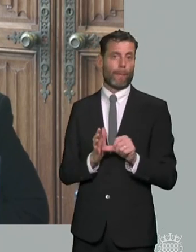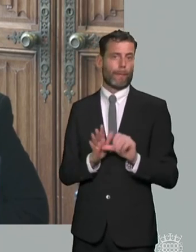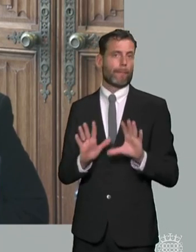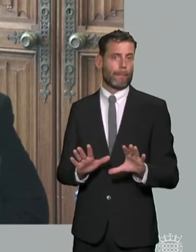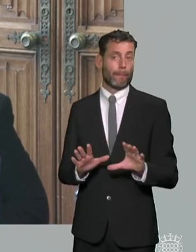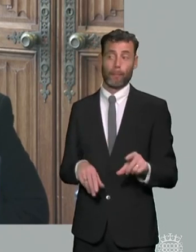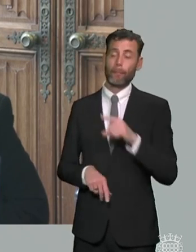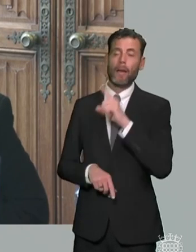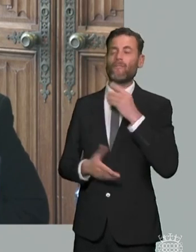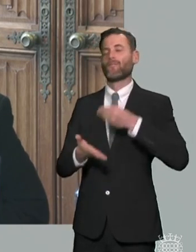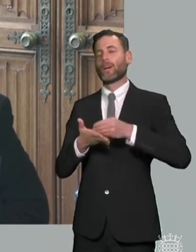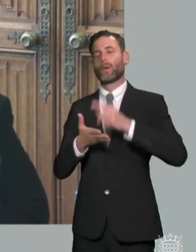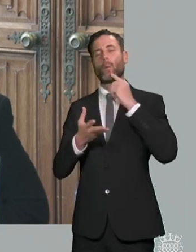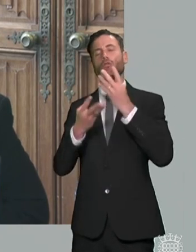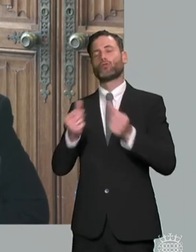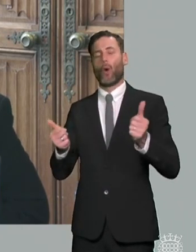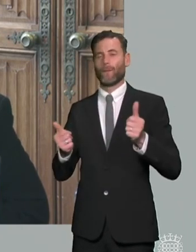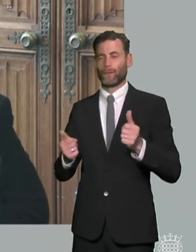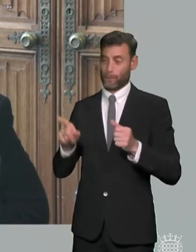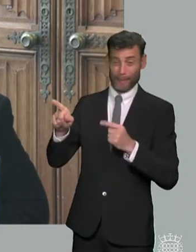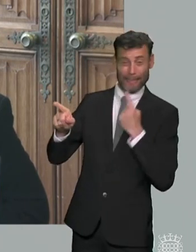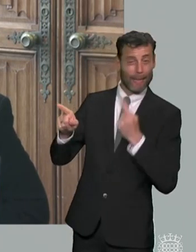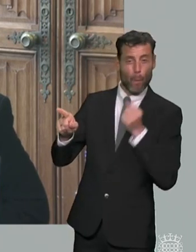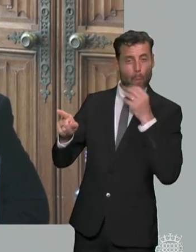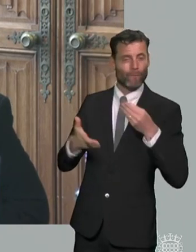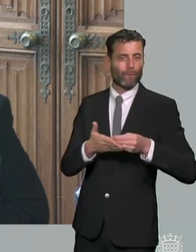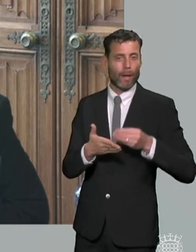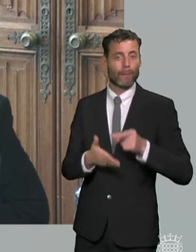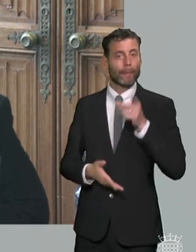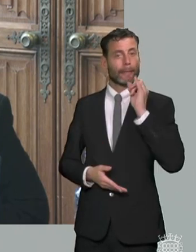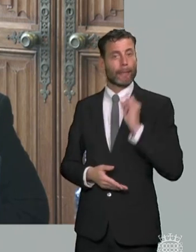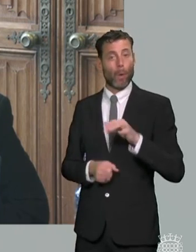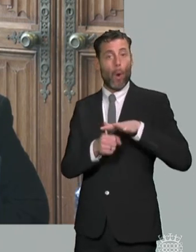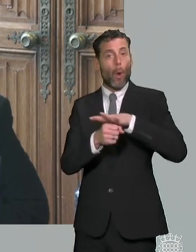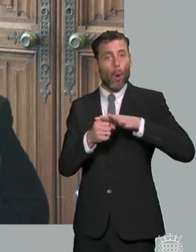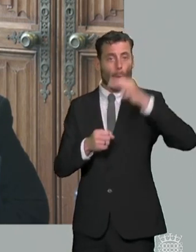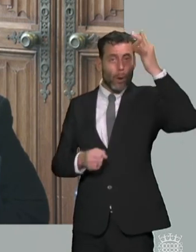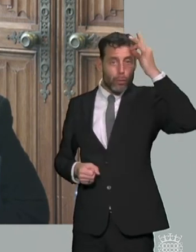the the problem that we've got is that the most local authorities are behaving in the